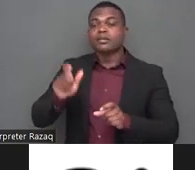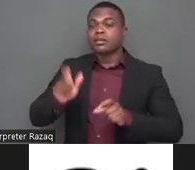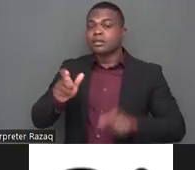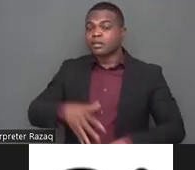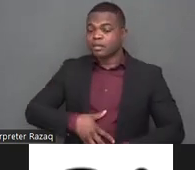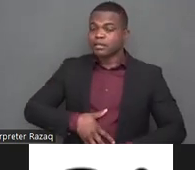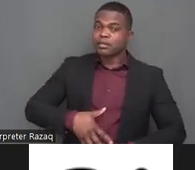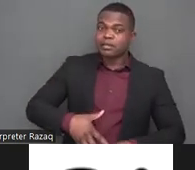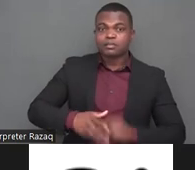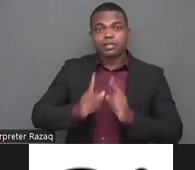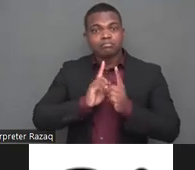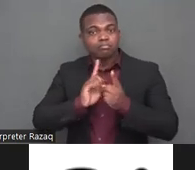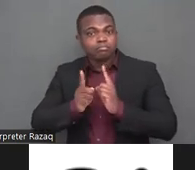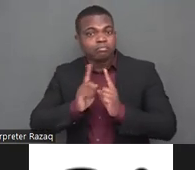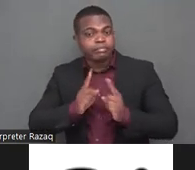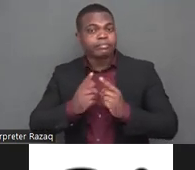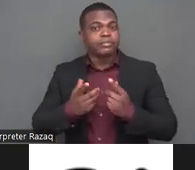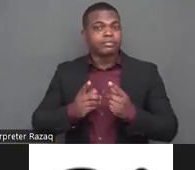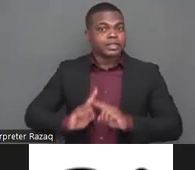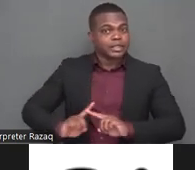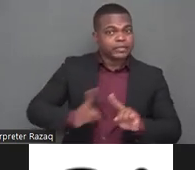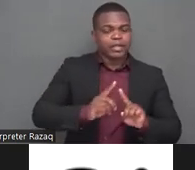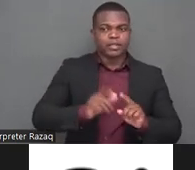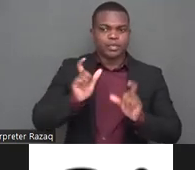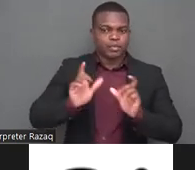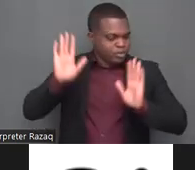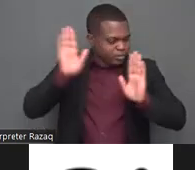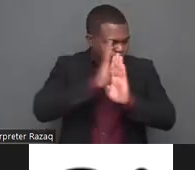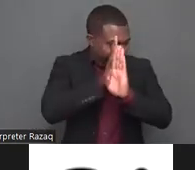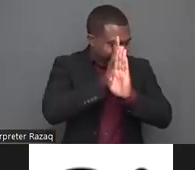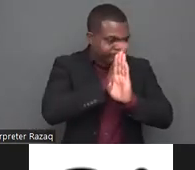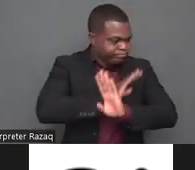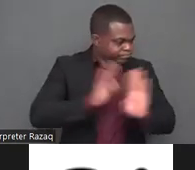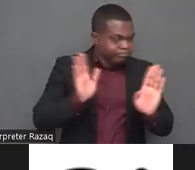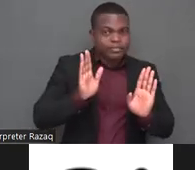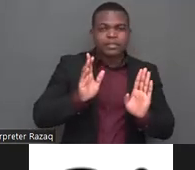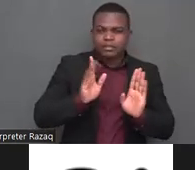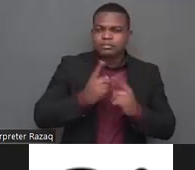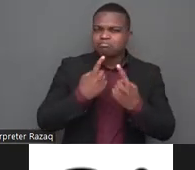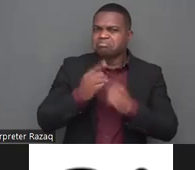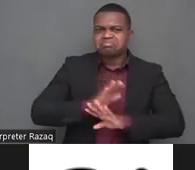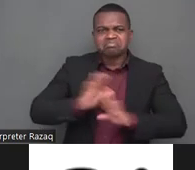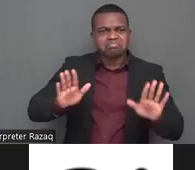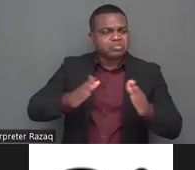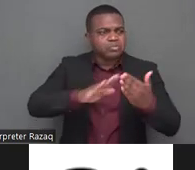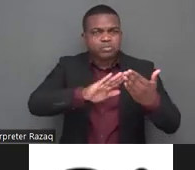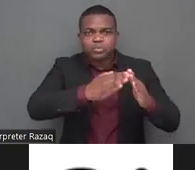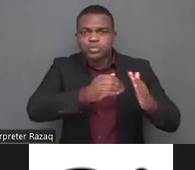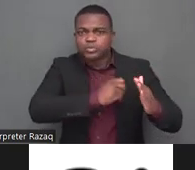healthy in fact most government smells are equally clueless when it comes to contraceptive